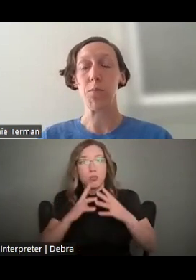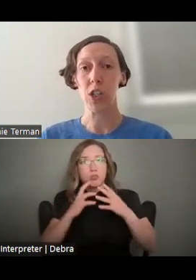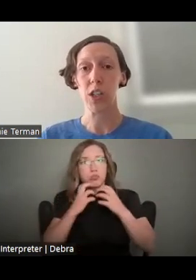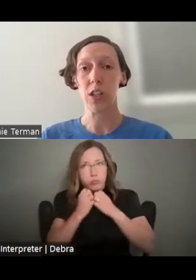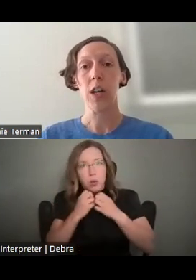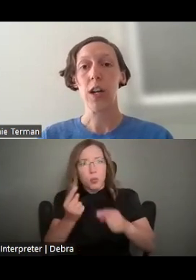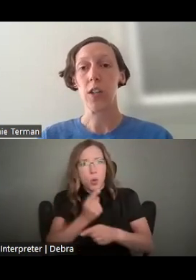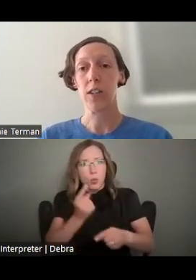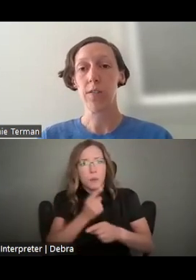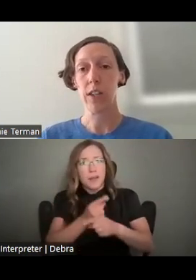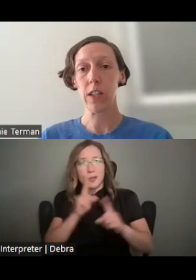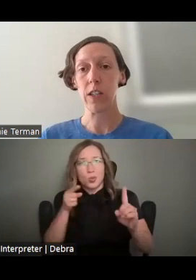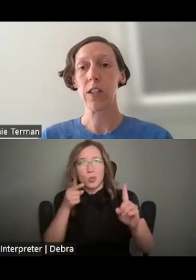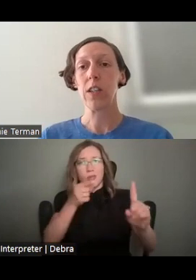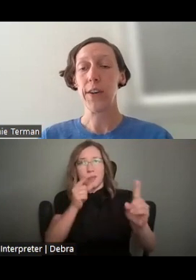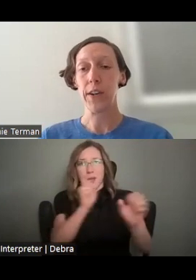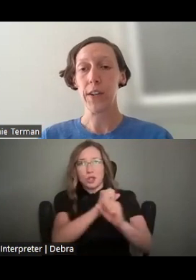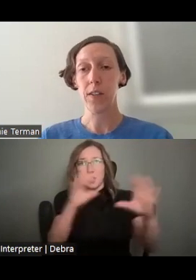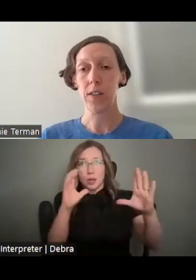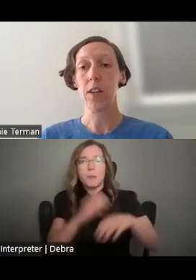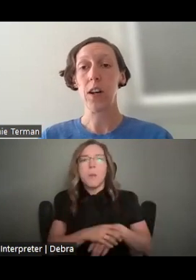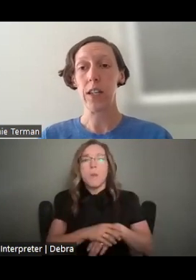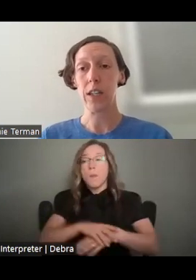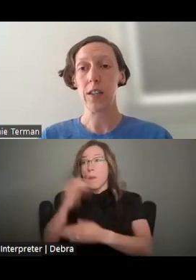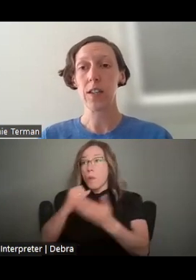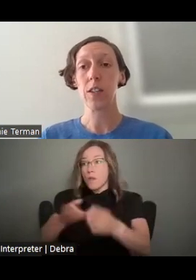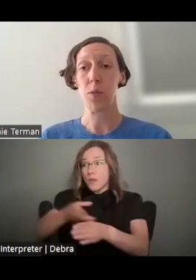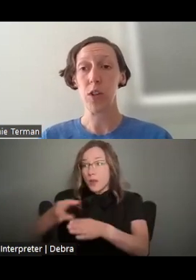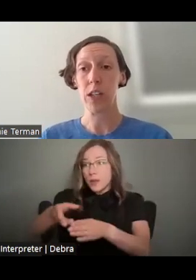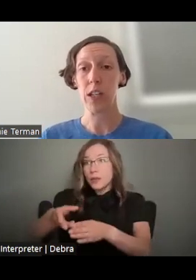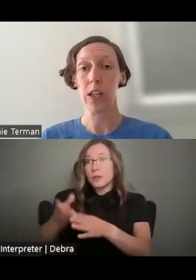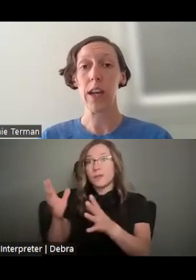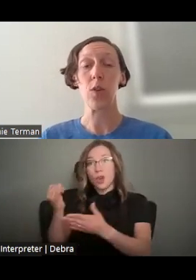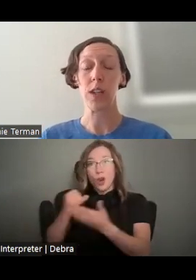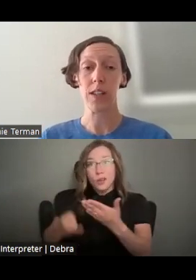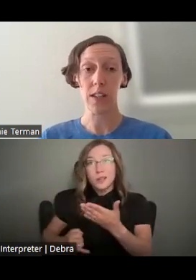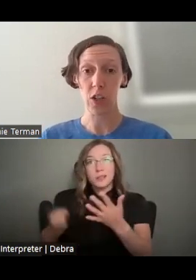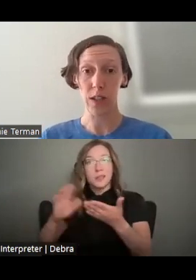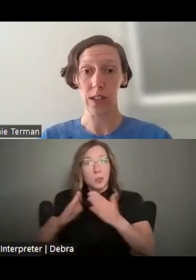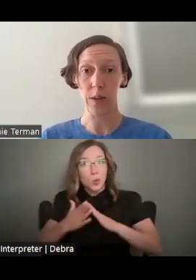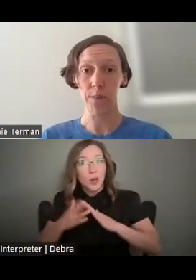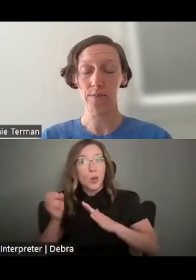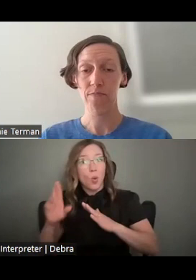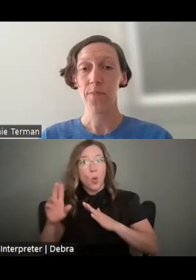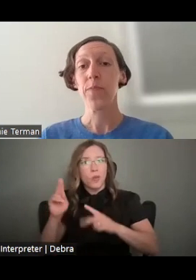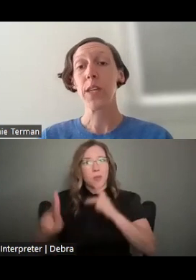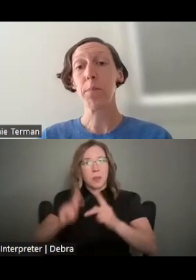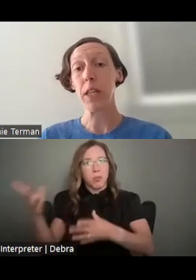MISSION, ARTISTIC FIELD, ARTISTS, AUDIENCE, COMMUNITY AND/OR CONSTITUENCY, THE ABILITY